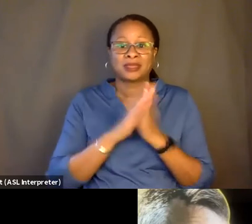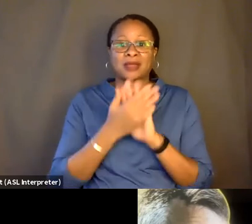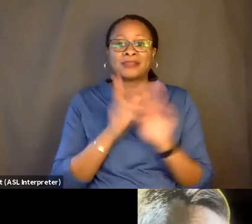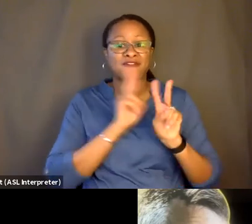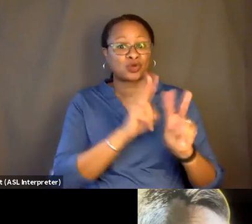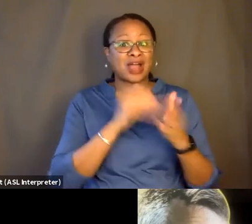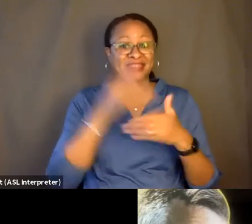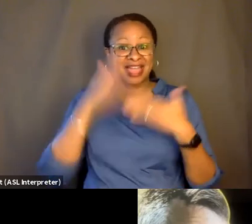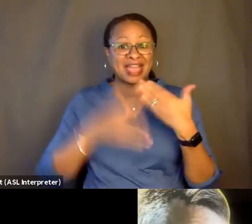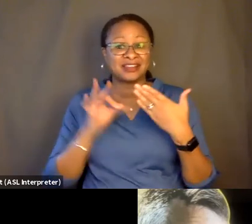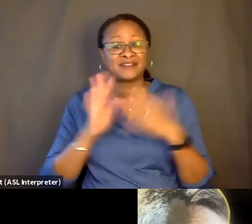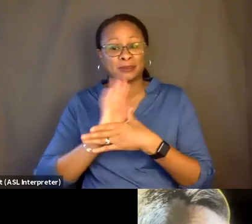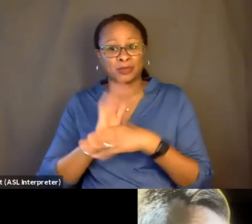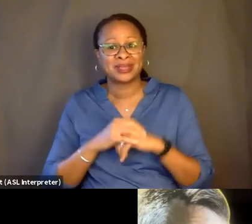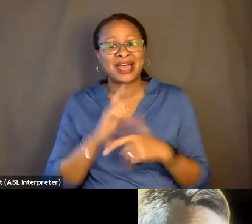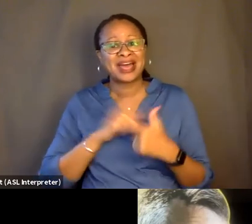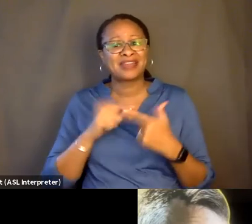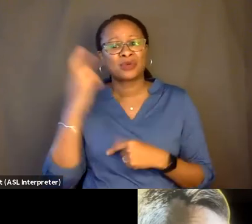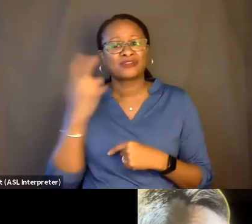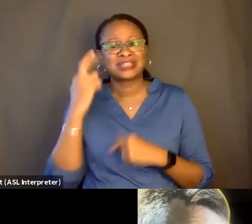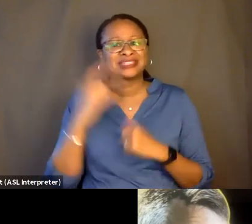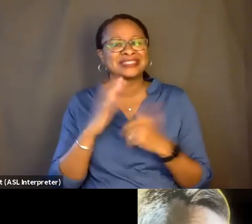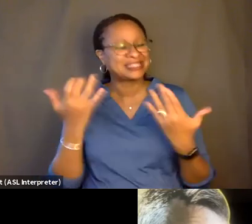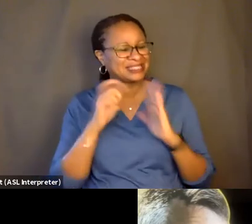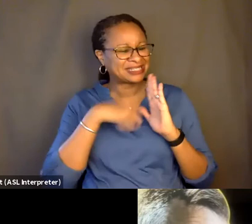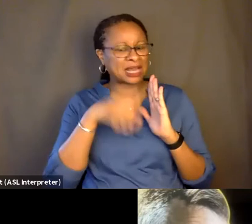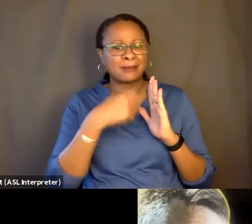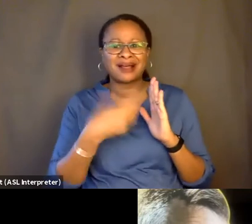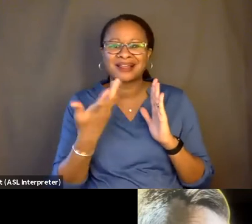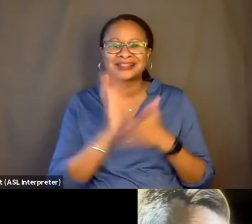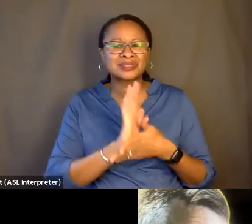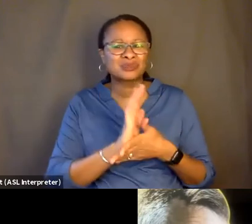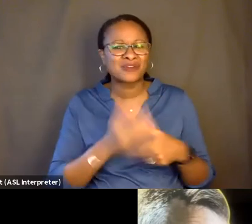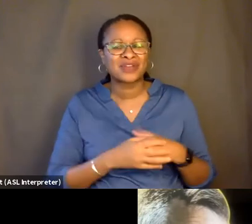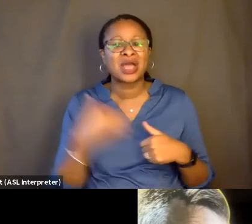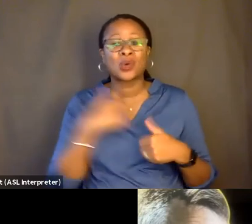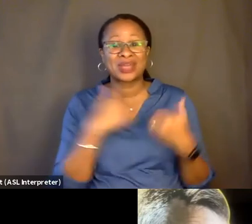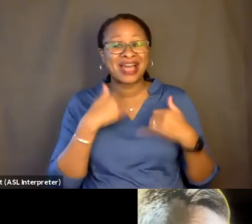And then we sort of realized, wait a minute, this is cinema. And we have the final funeral.